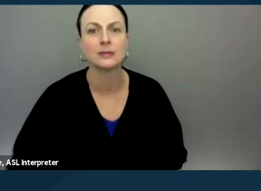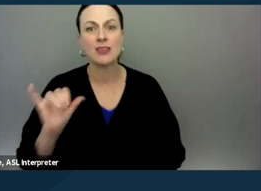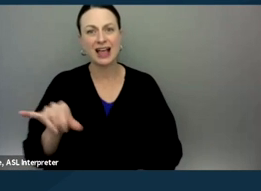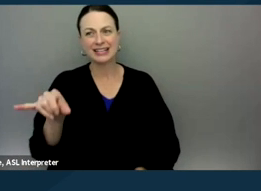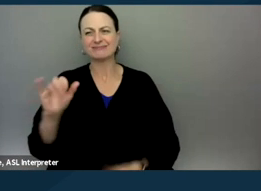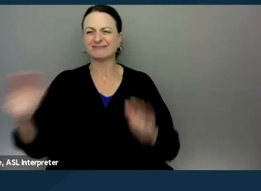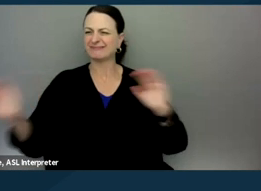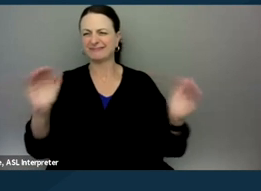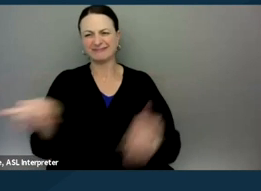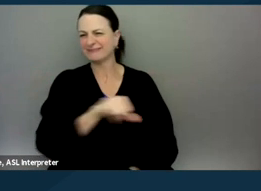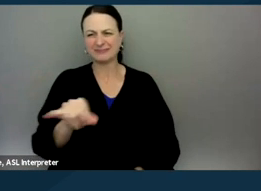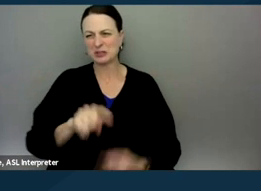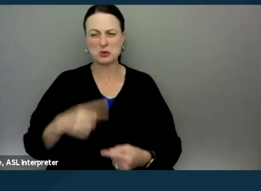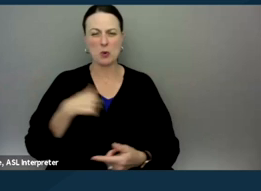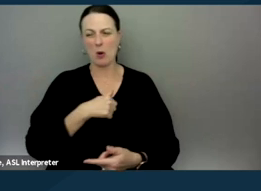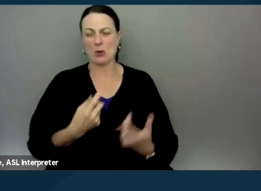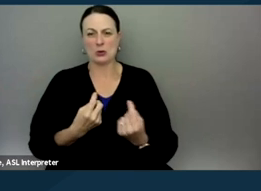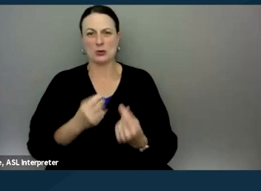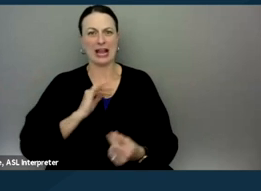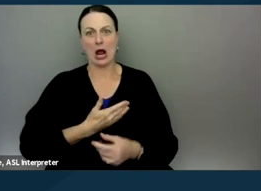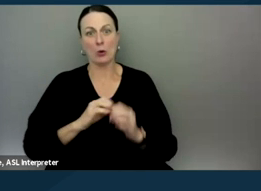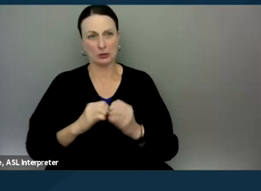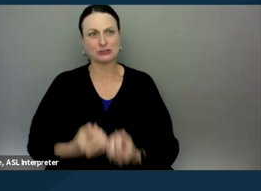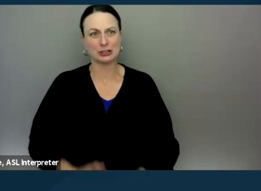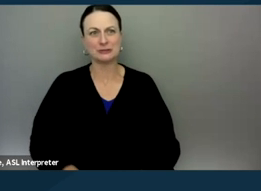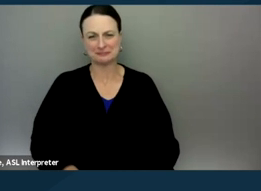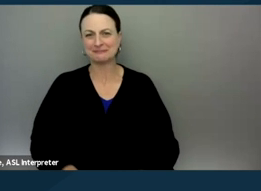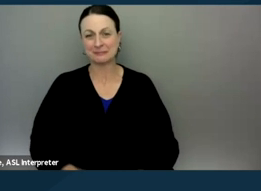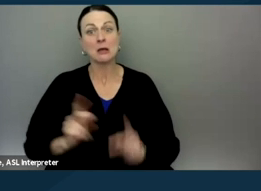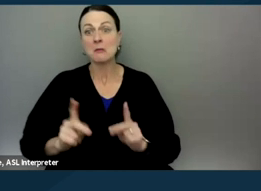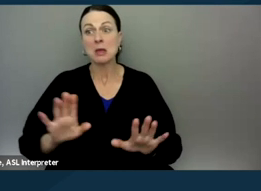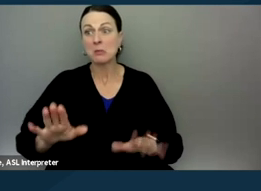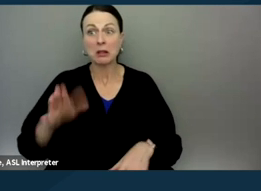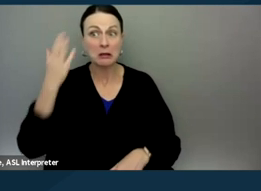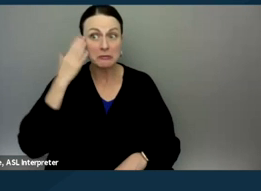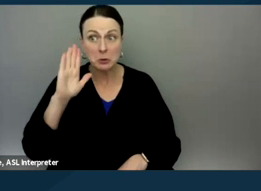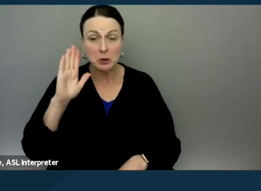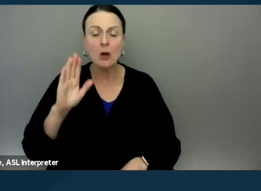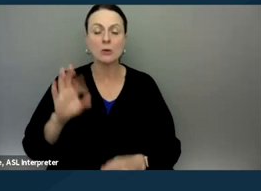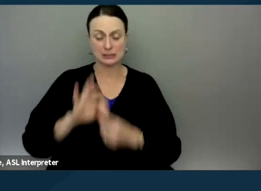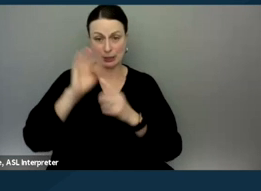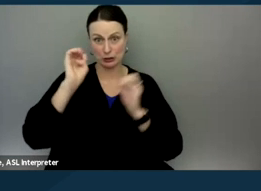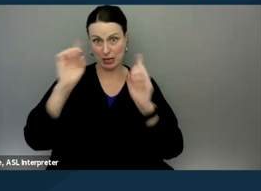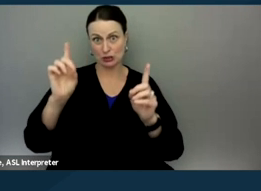to what we're doing at our organization. For people who are not familiar, special education due process hearings are